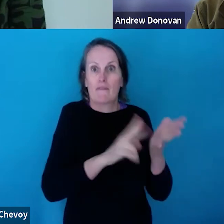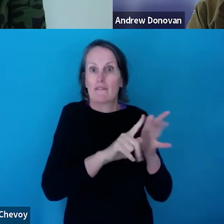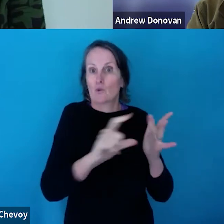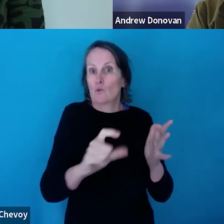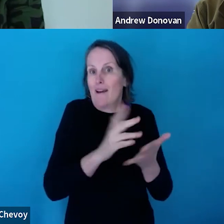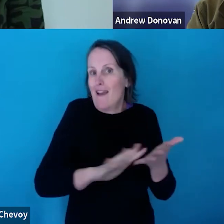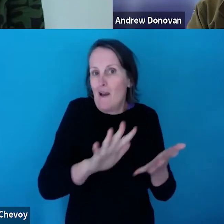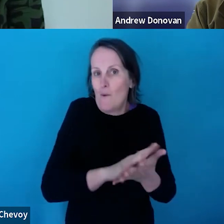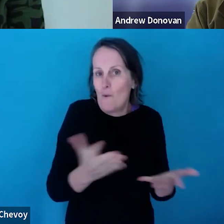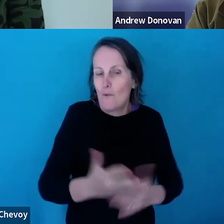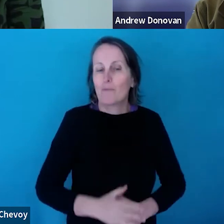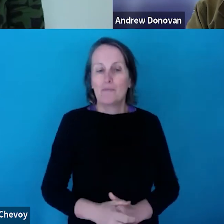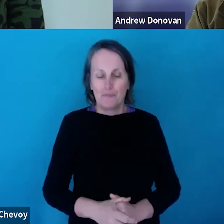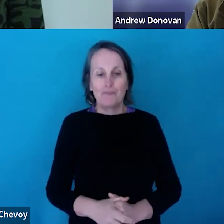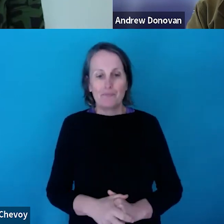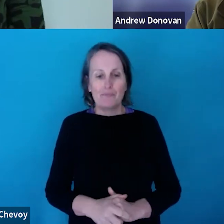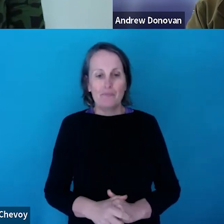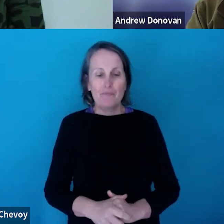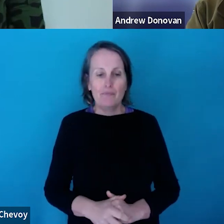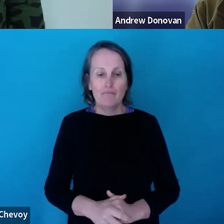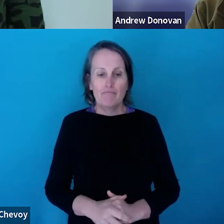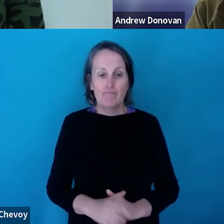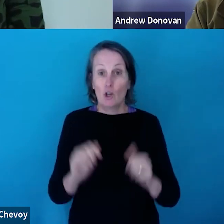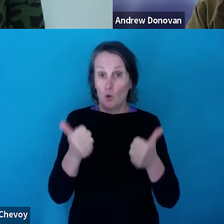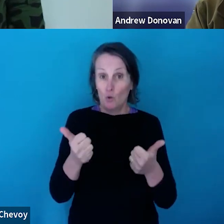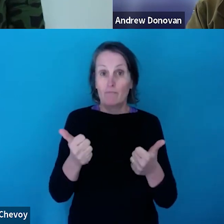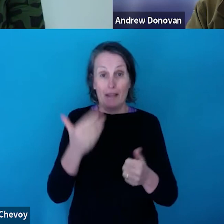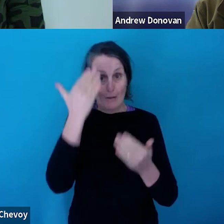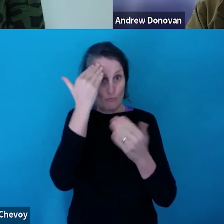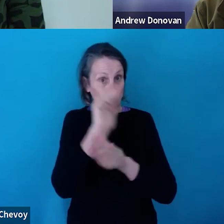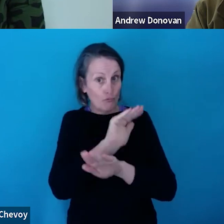Terrific. And just a reminder too for those who may have